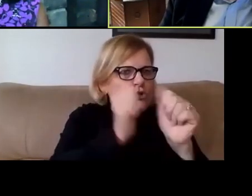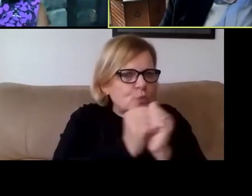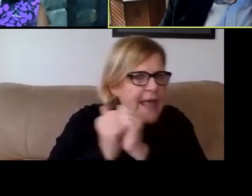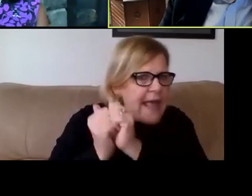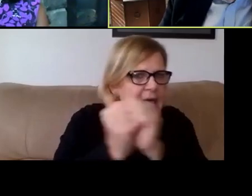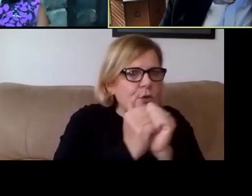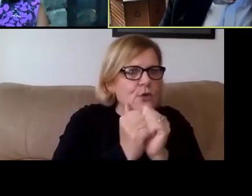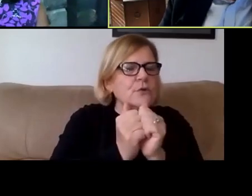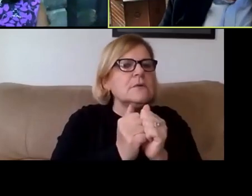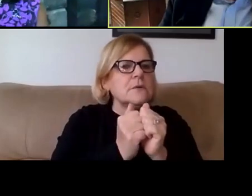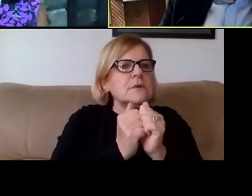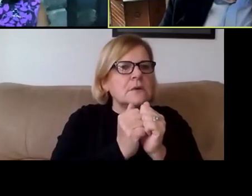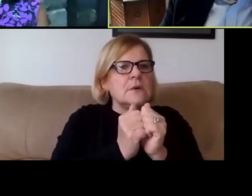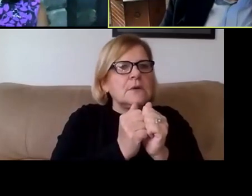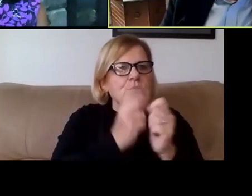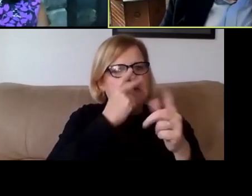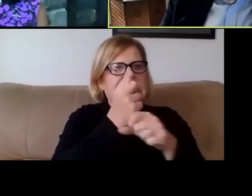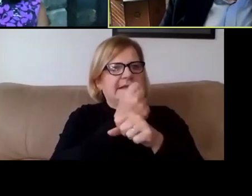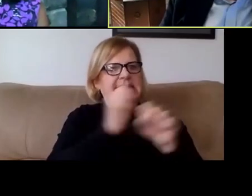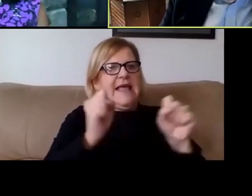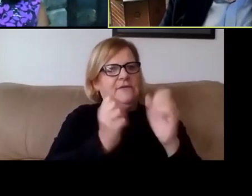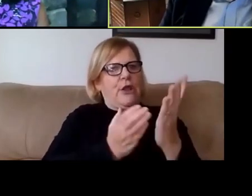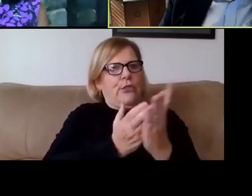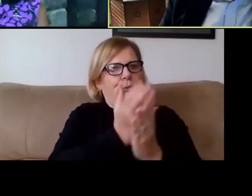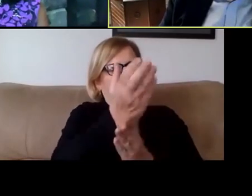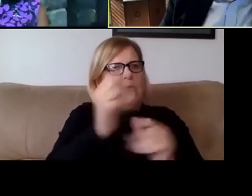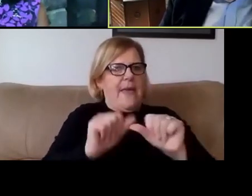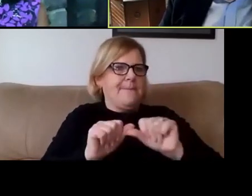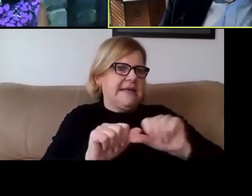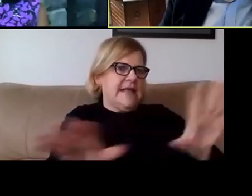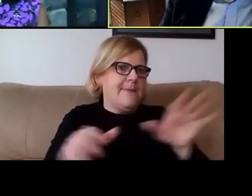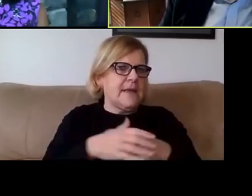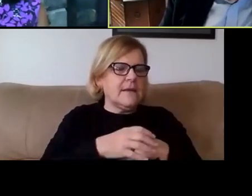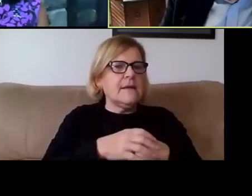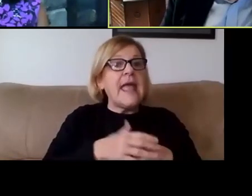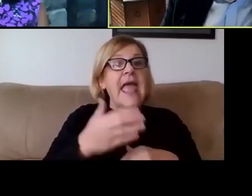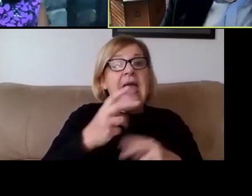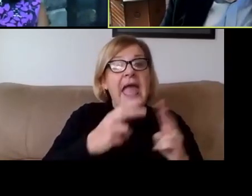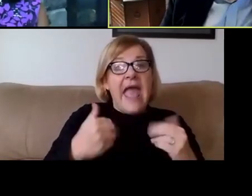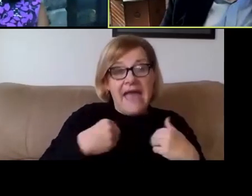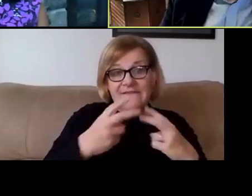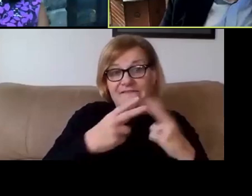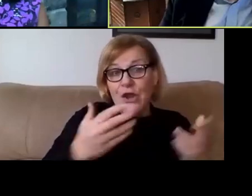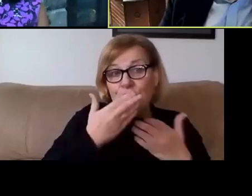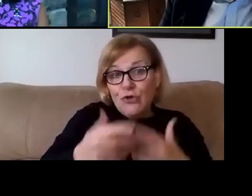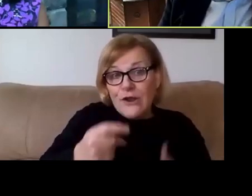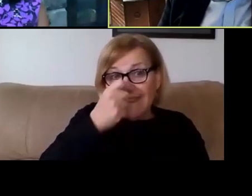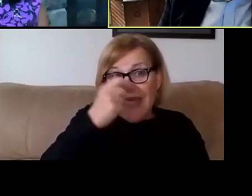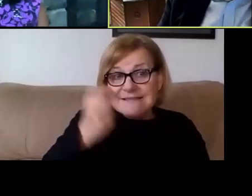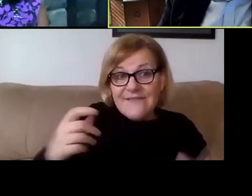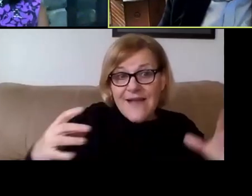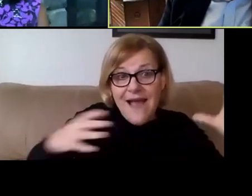to see us safely through the pandemic. Have a very good Thanksgiving holiday.